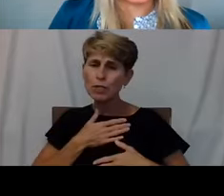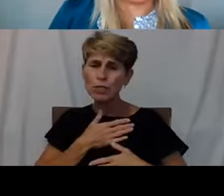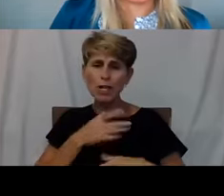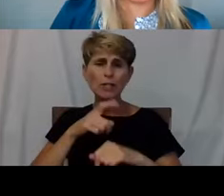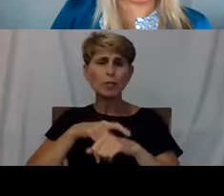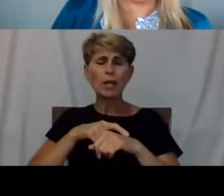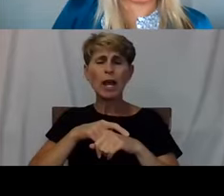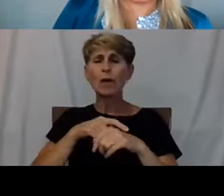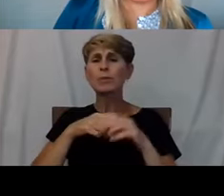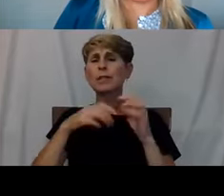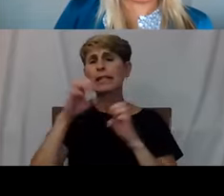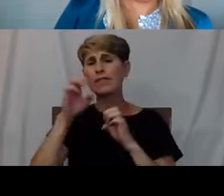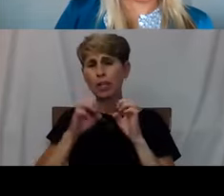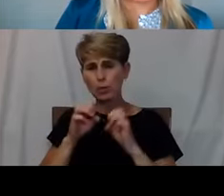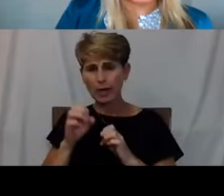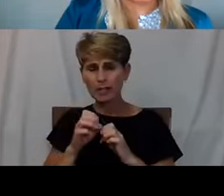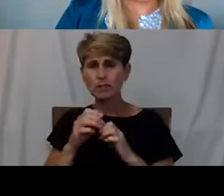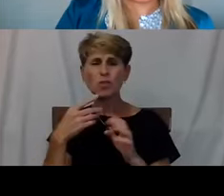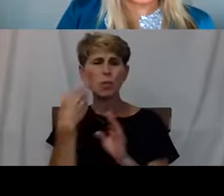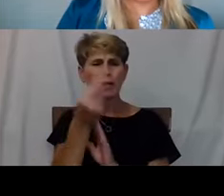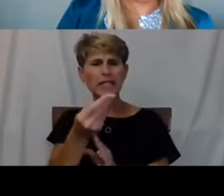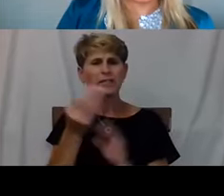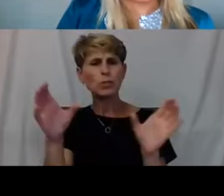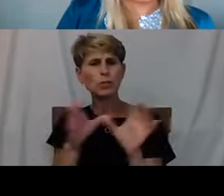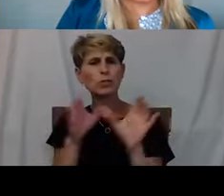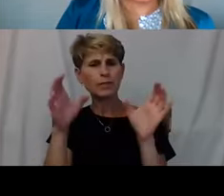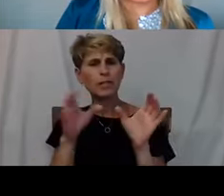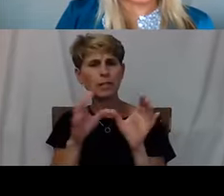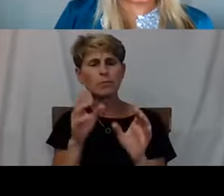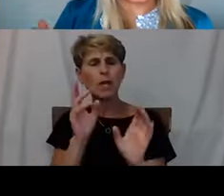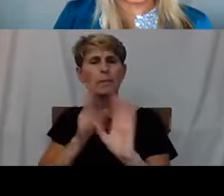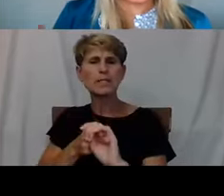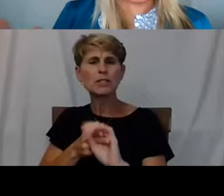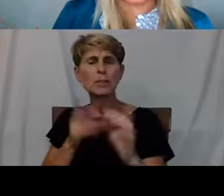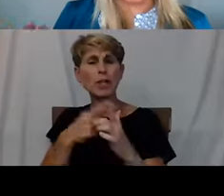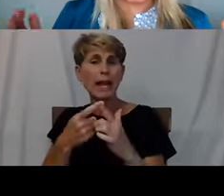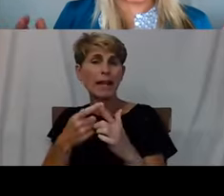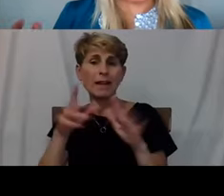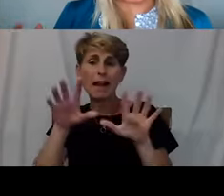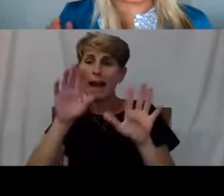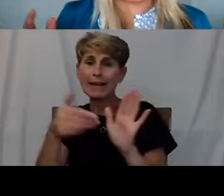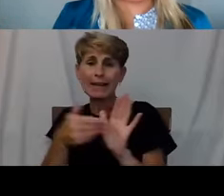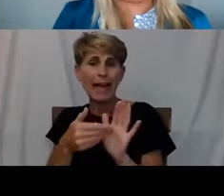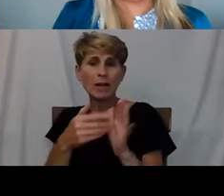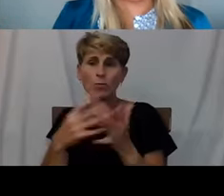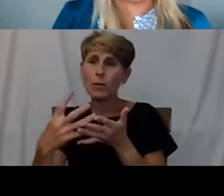so we can give you a certificate of participation. And also just so that we can again, gather all this wonderful feedback